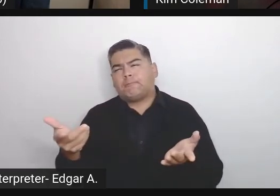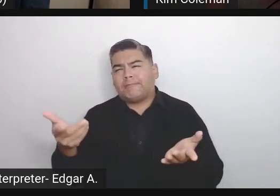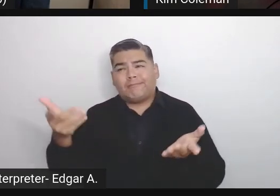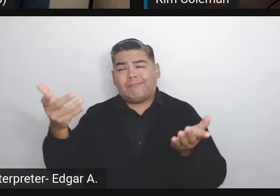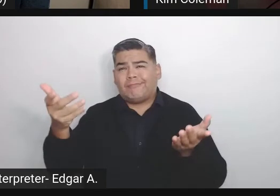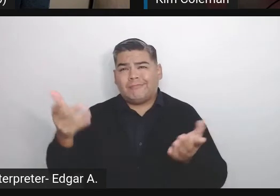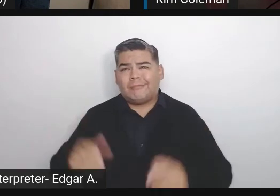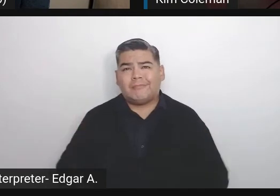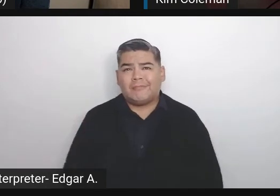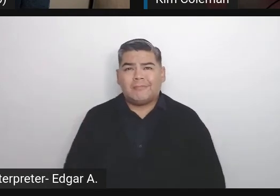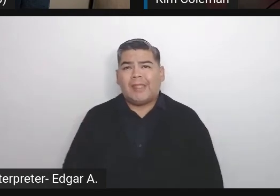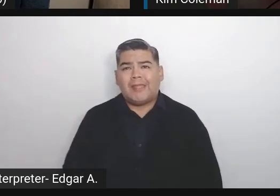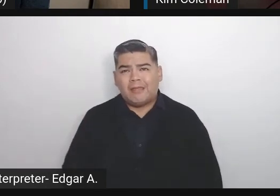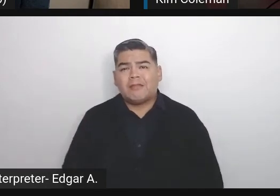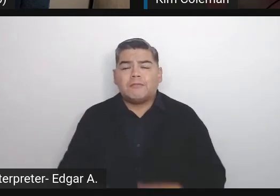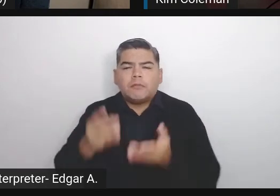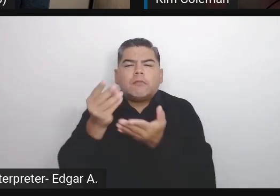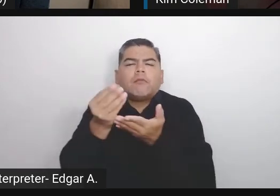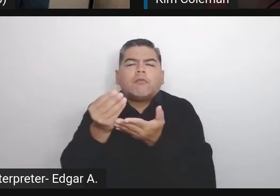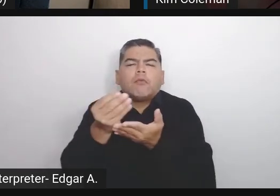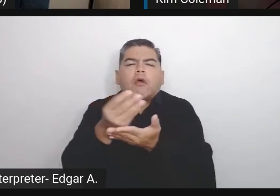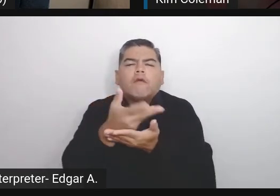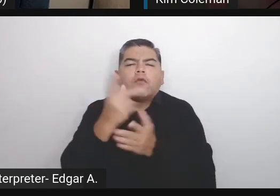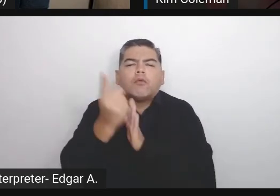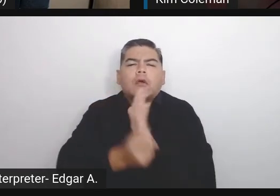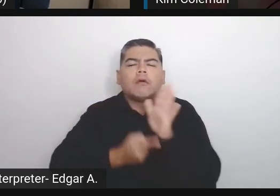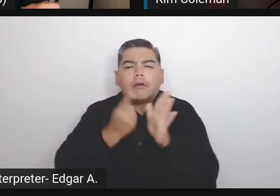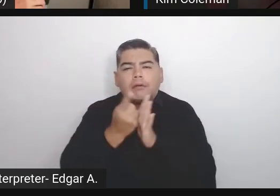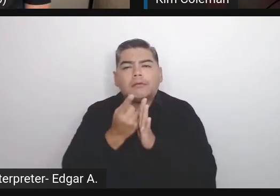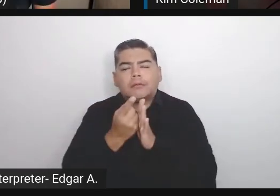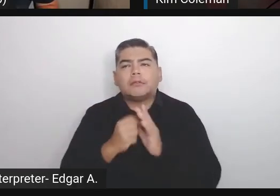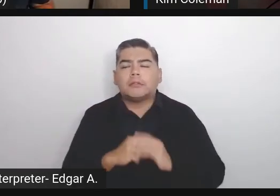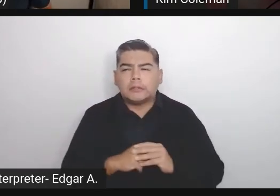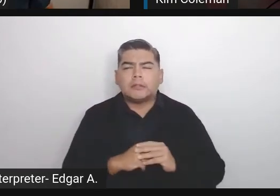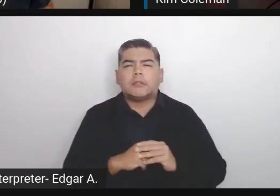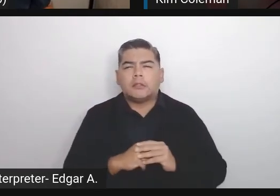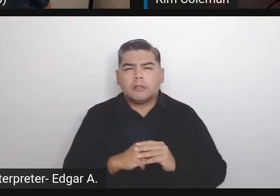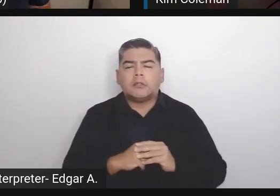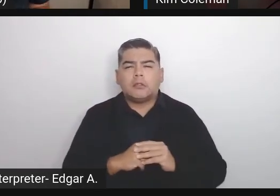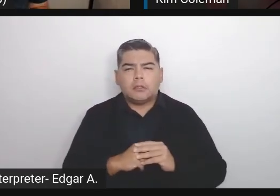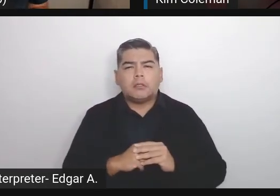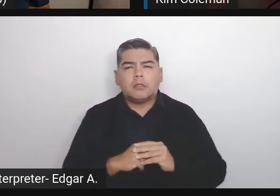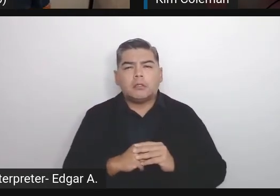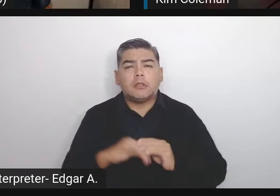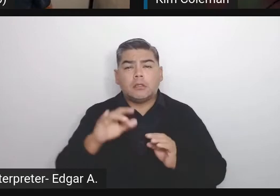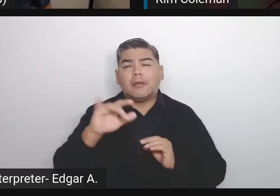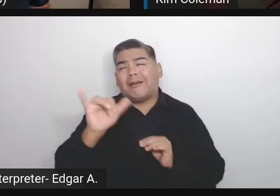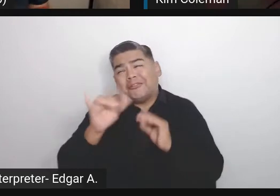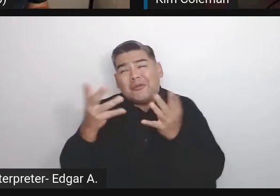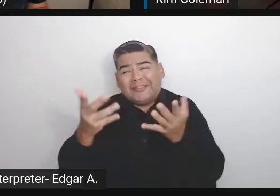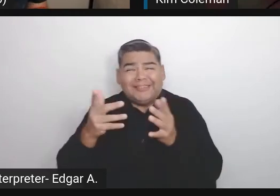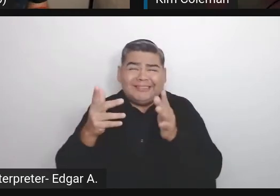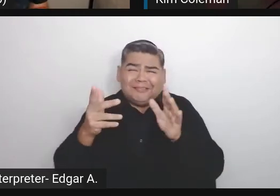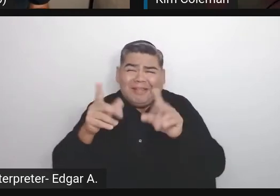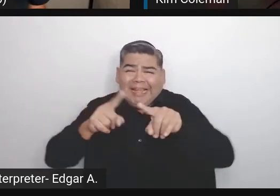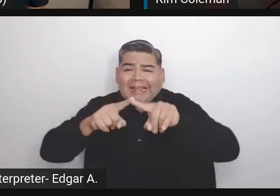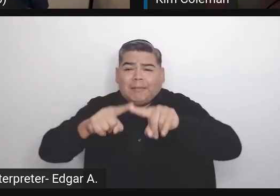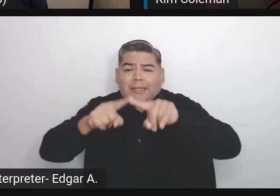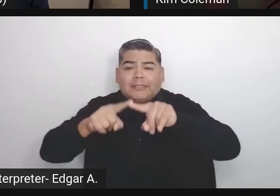only a few hours. That's it, because it also depends on which application we will you use,